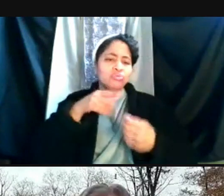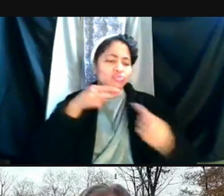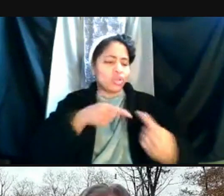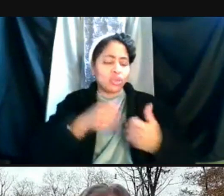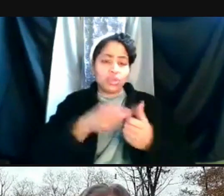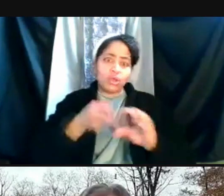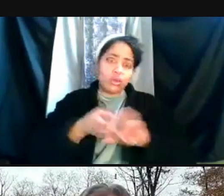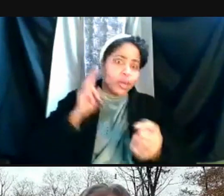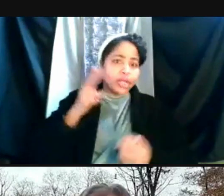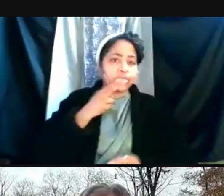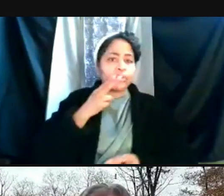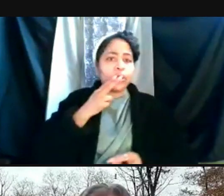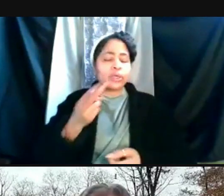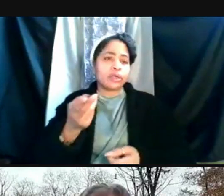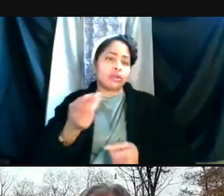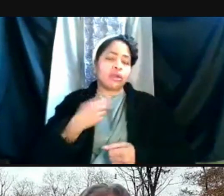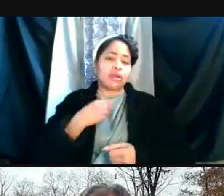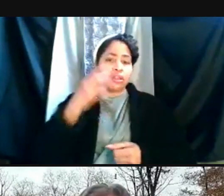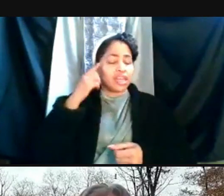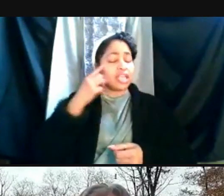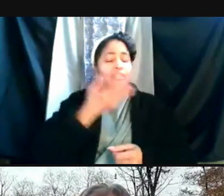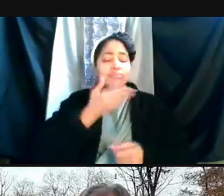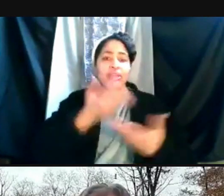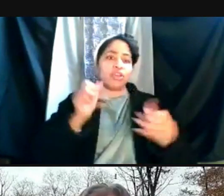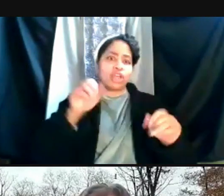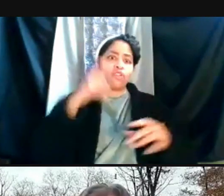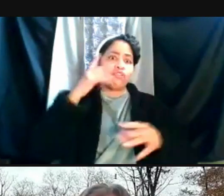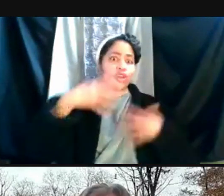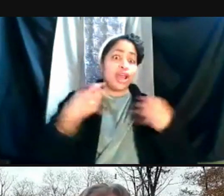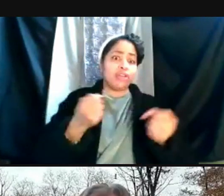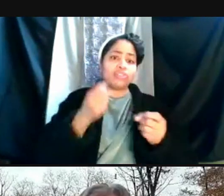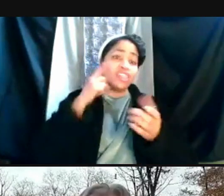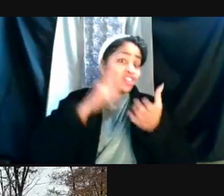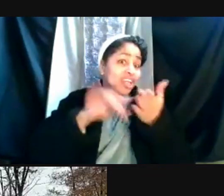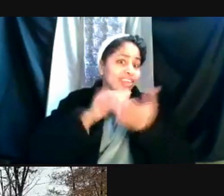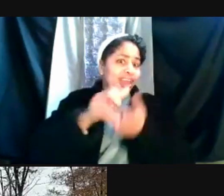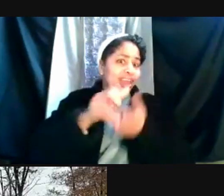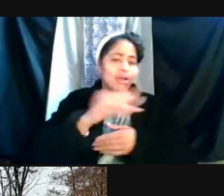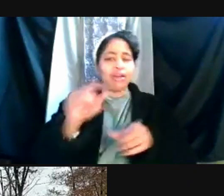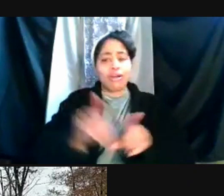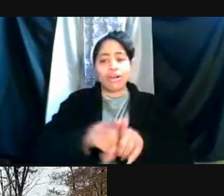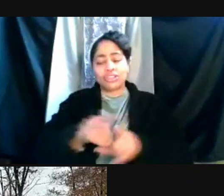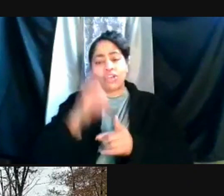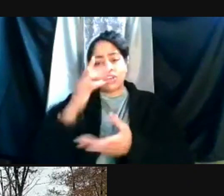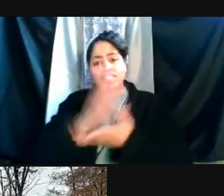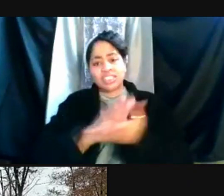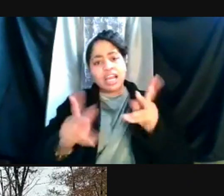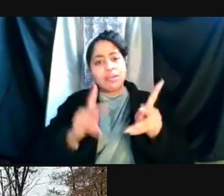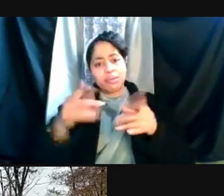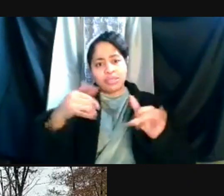and I think it's the best thing you can do for your health. So check that out. And also some of the same people do the alcohol management program.